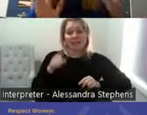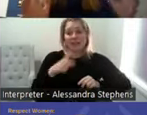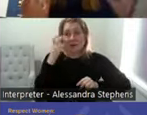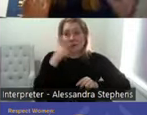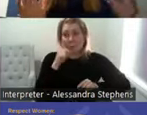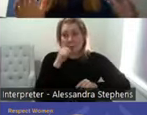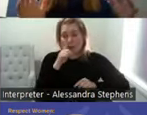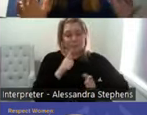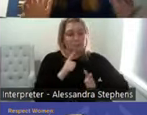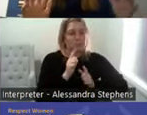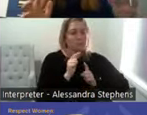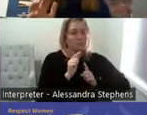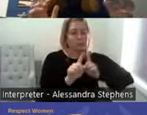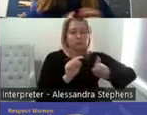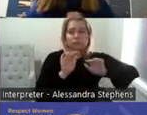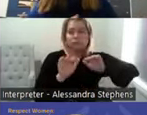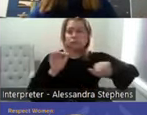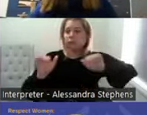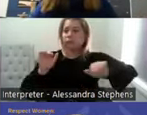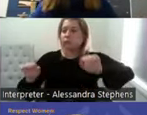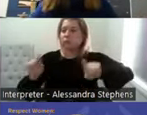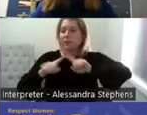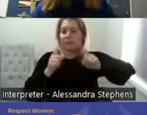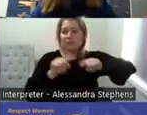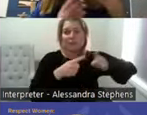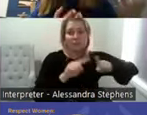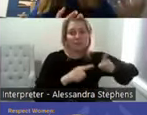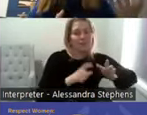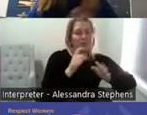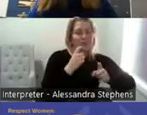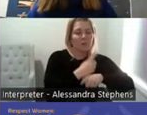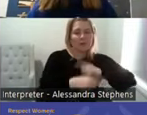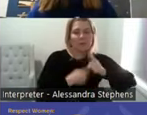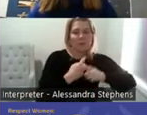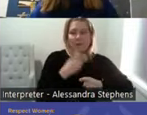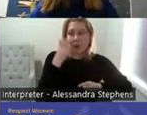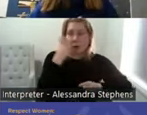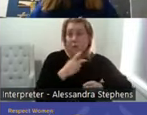so I feel like I've got this whole plethora of people who literally grew up and were sexually